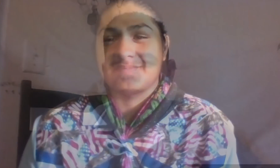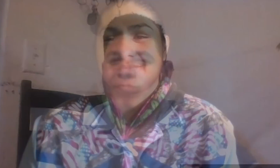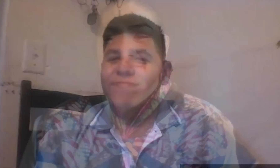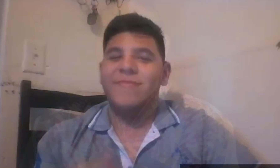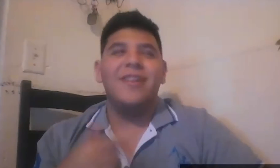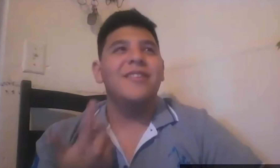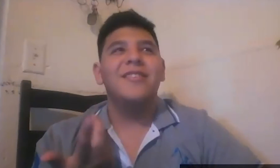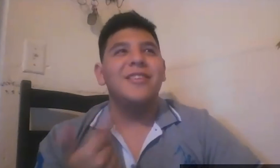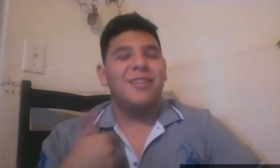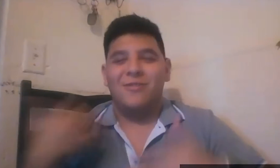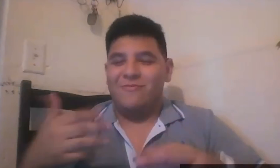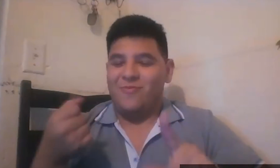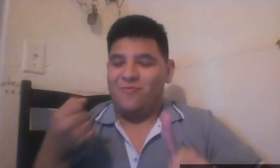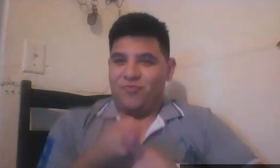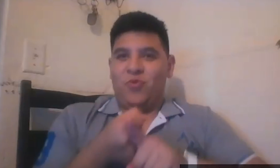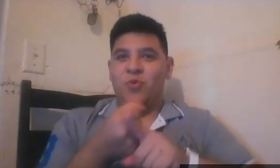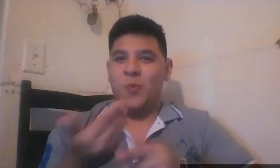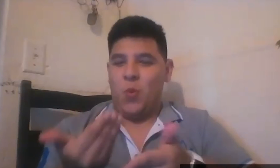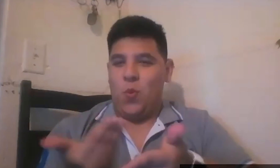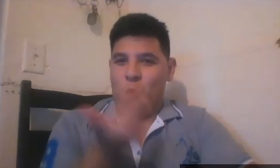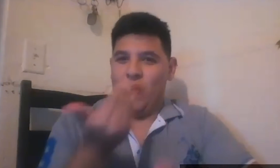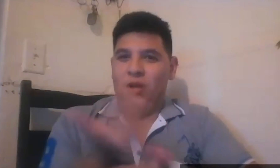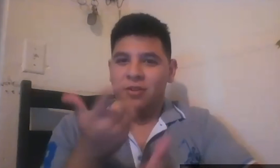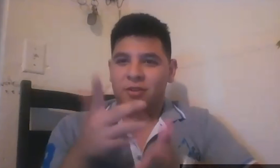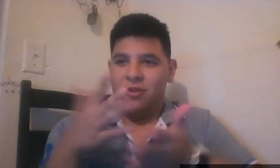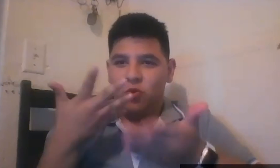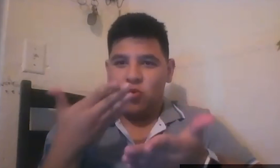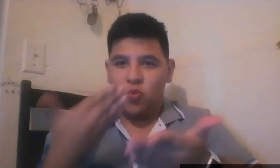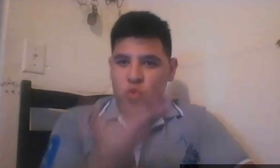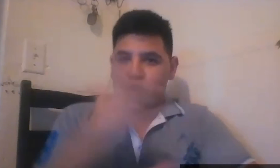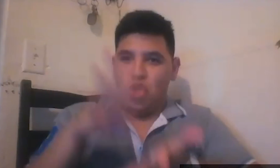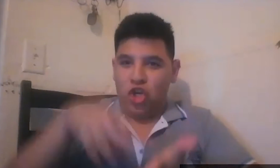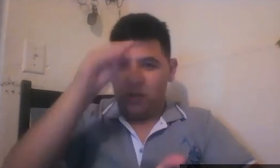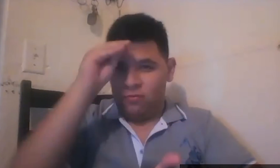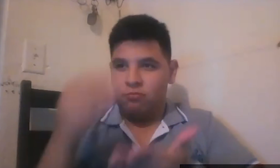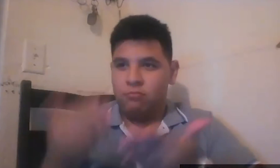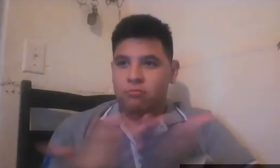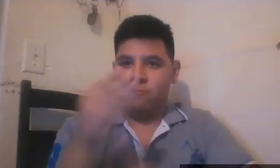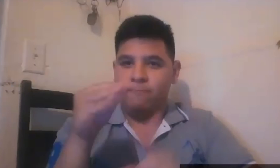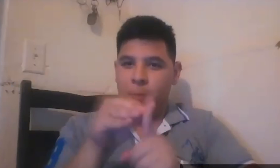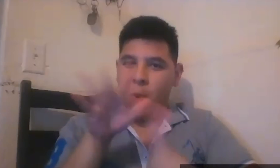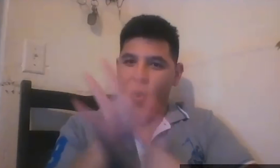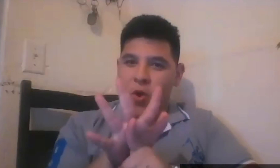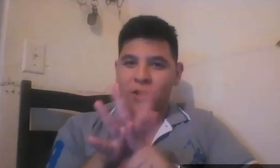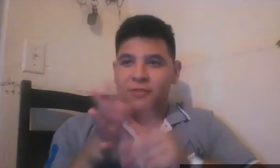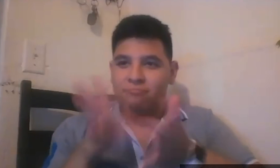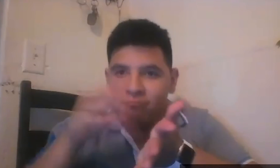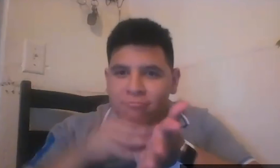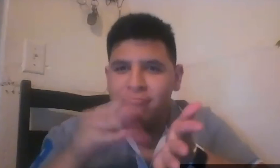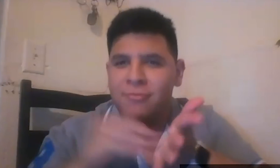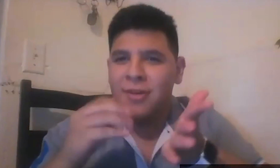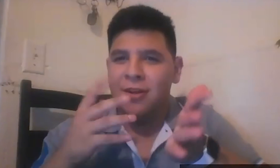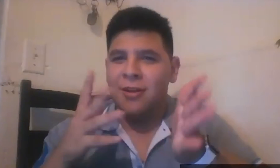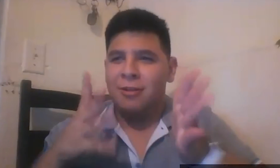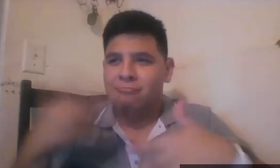JOSE IS ON SCREEN HIGH SCHOOL REALLY MADE A DIFFERENCE IN MY LIFE. I APPRECIATE ALL THE LEARNING EXPERIENCES I HAD ALL THROUGHOUT MY HIGH SCHOOL YEARS.